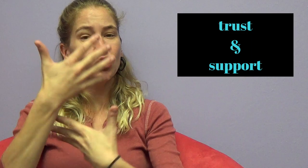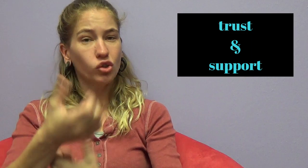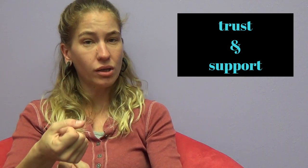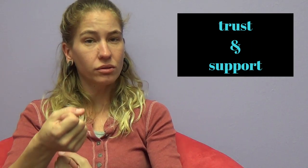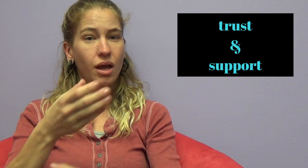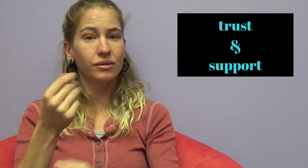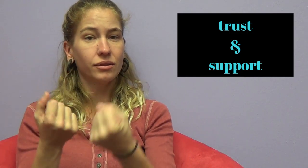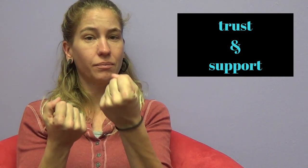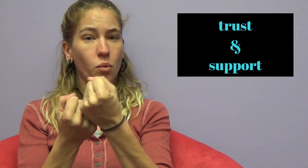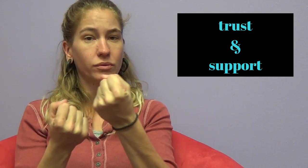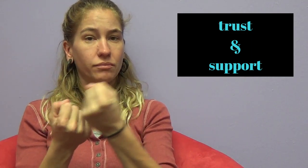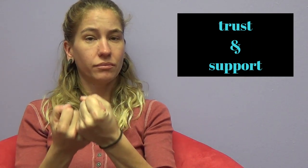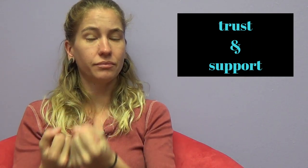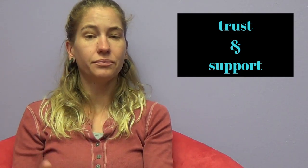Trust and support.